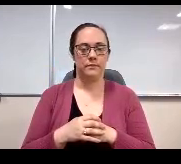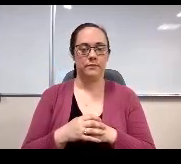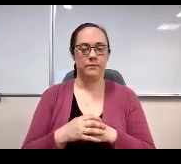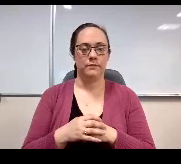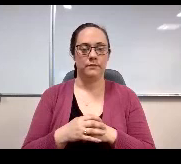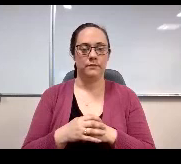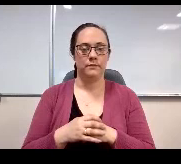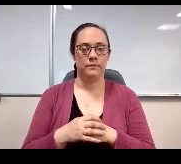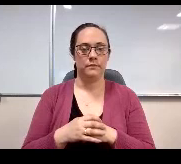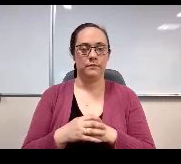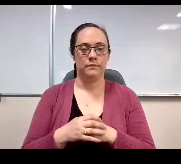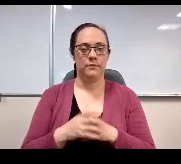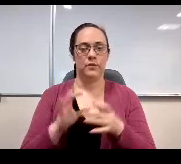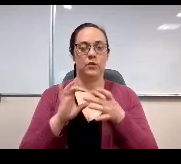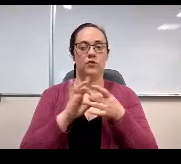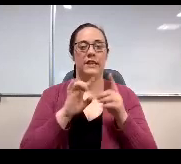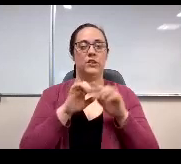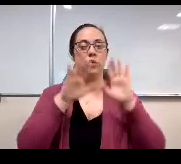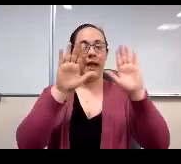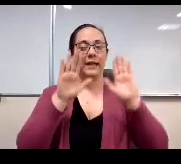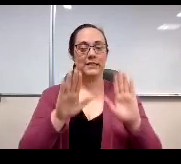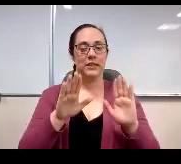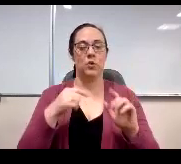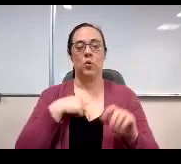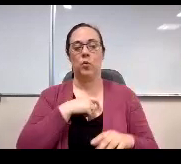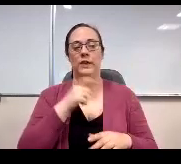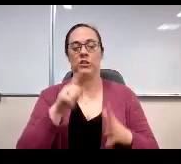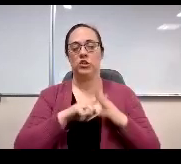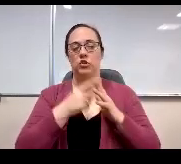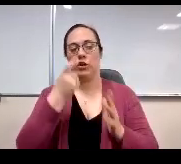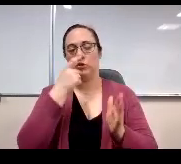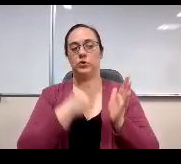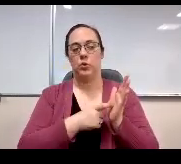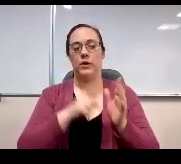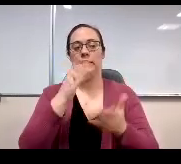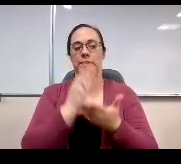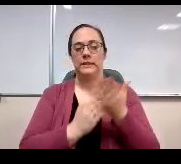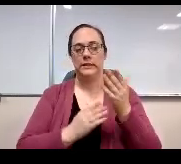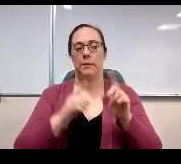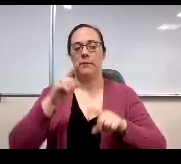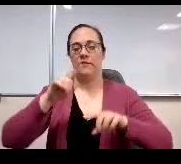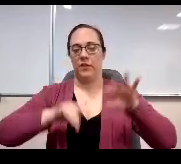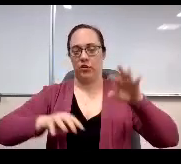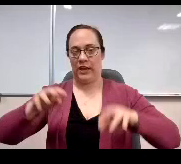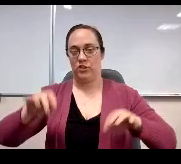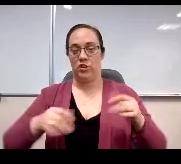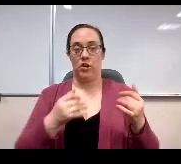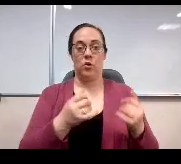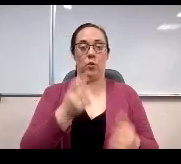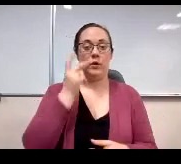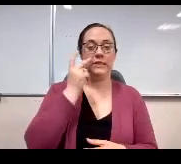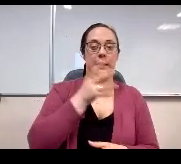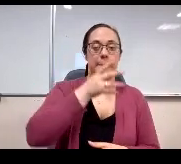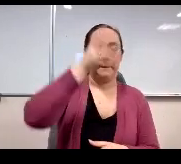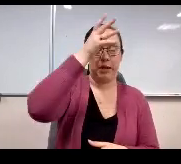When it comes to excellence, we start to see some variation among respondent groups. This straight, we see parents and students reporting higher percentages than staff.